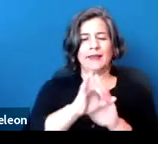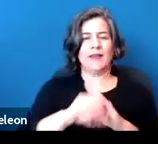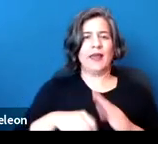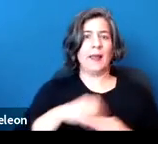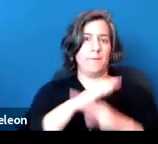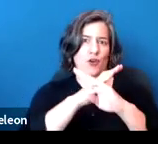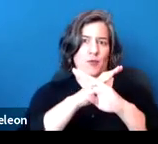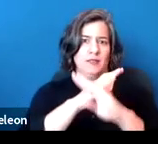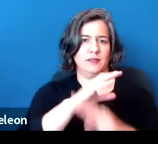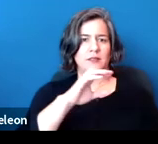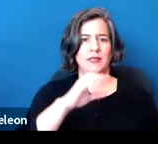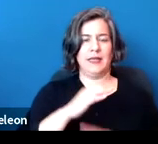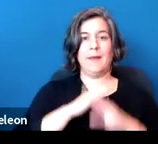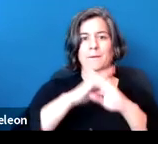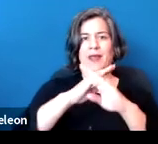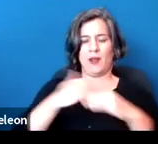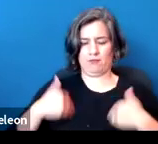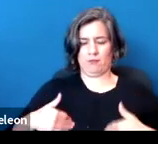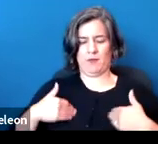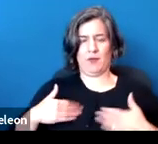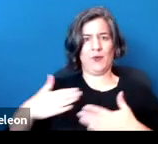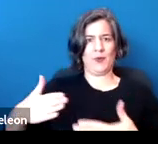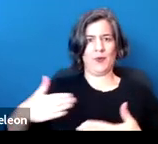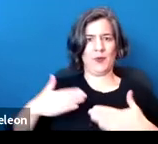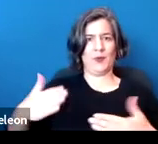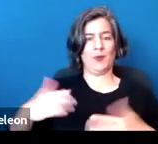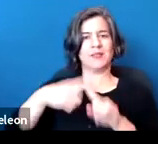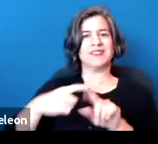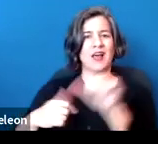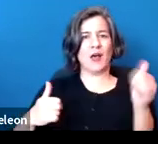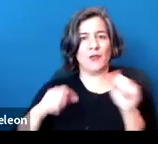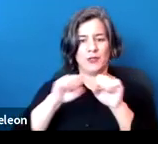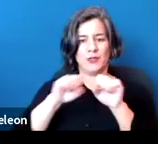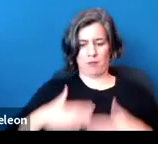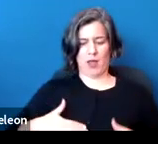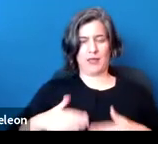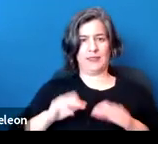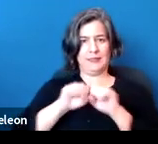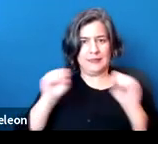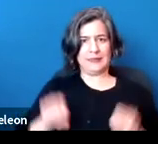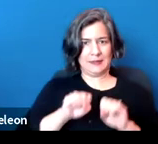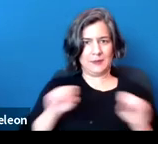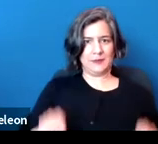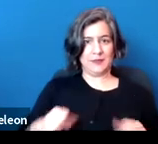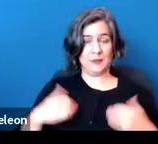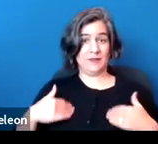of respiratory systems and perhaps many other systems. So it can be a physiological disease or condition.